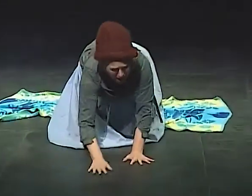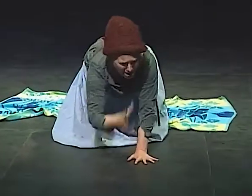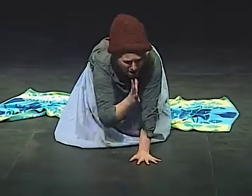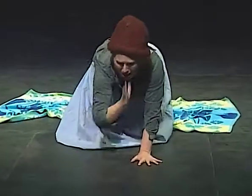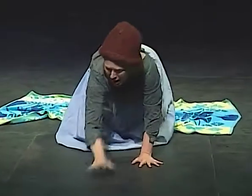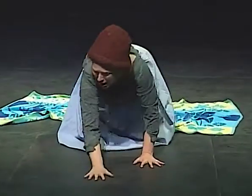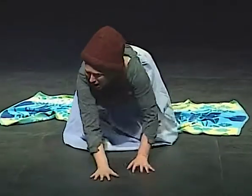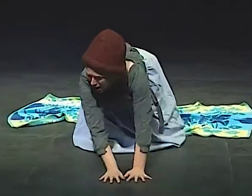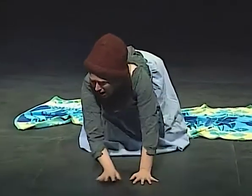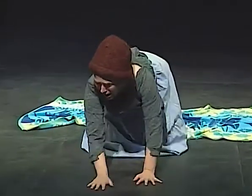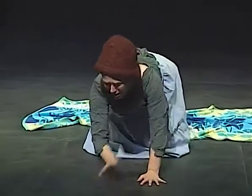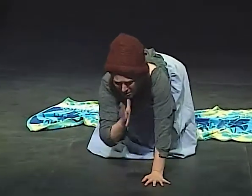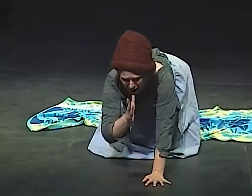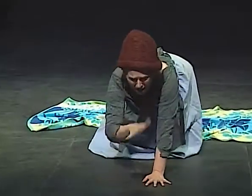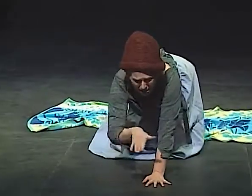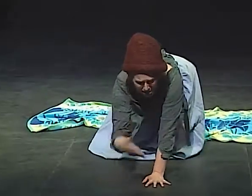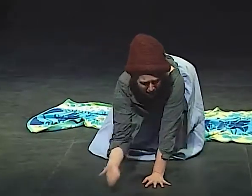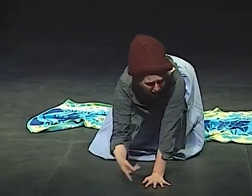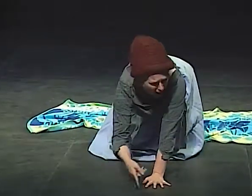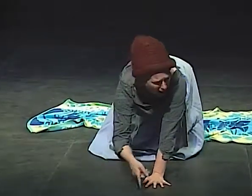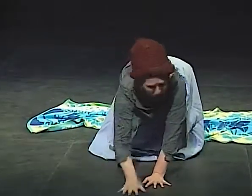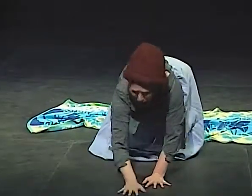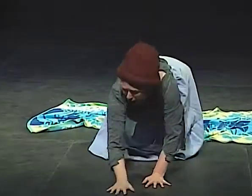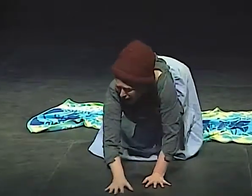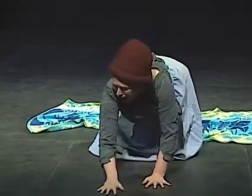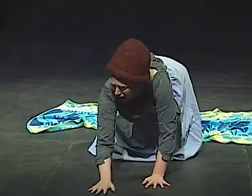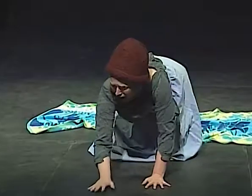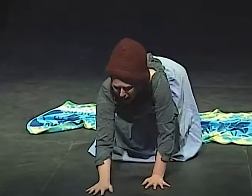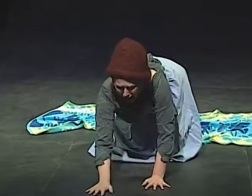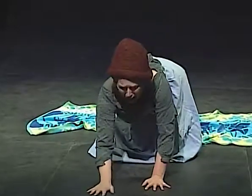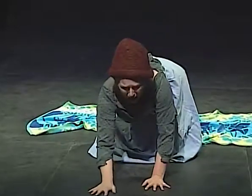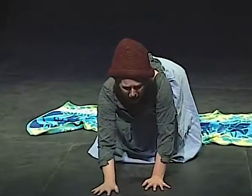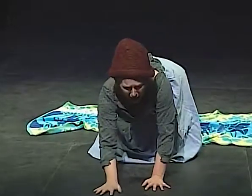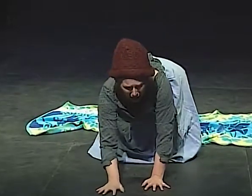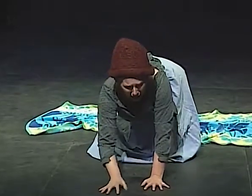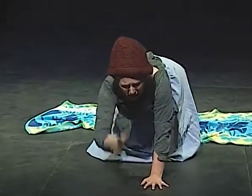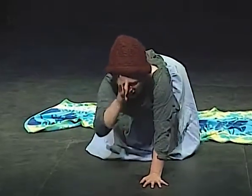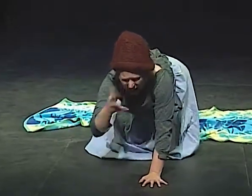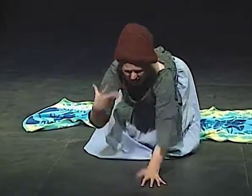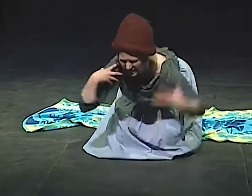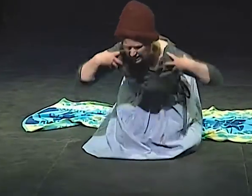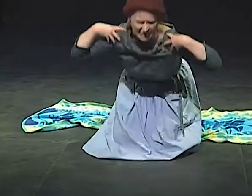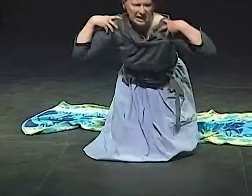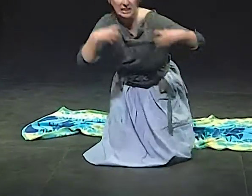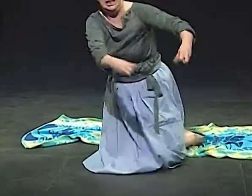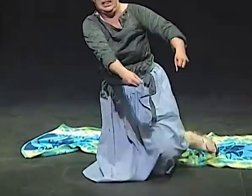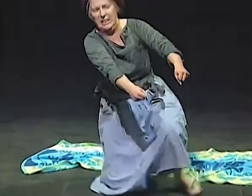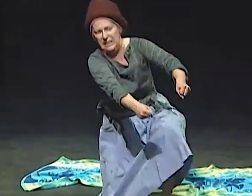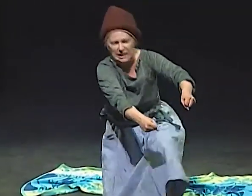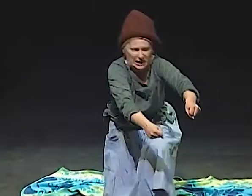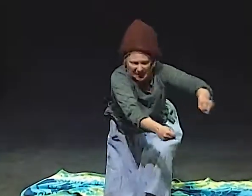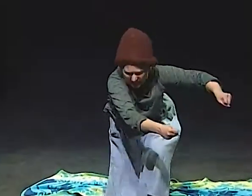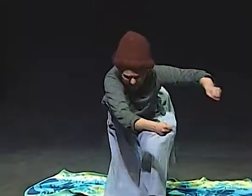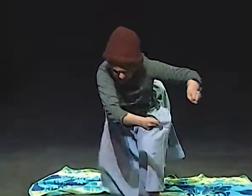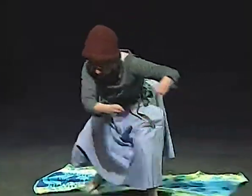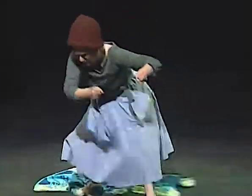"YOU CAN SEE THE OUTLINE OF HER HERE. THIS IS WHERE SHE DIED." MY FATHER GRABBED ME BY THE SHOULDERS